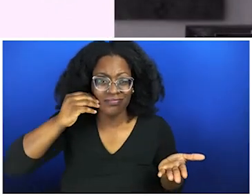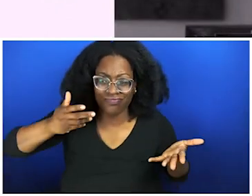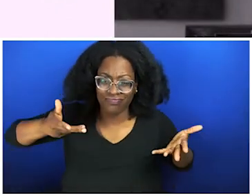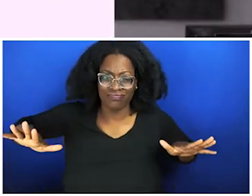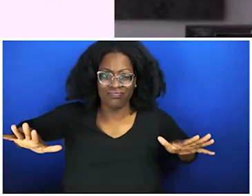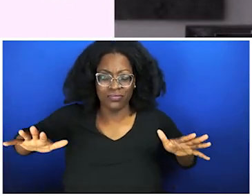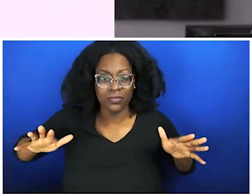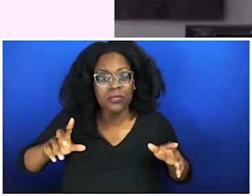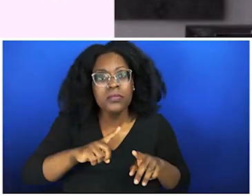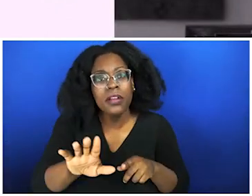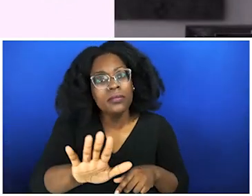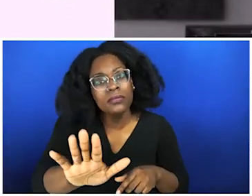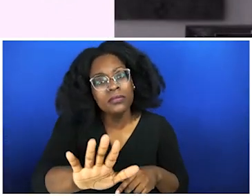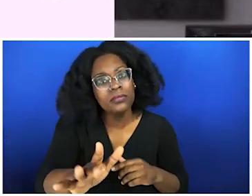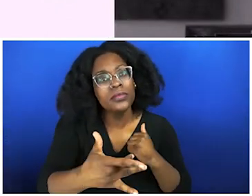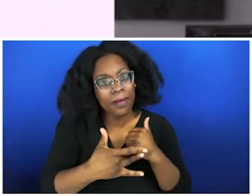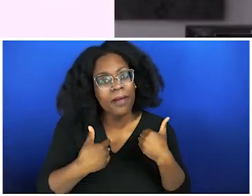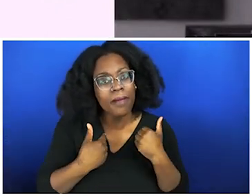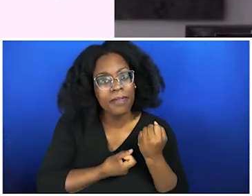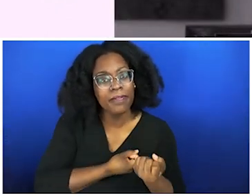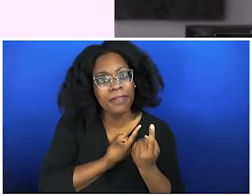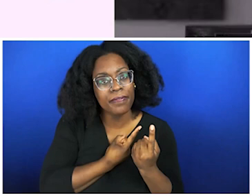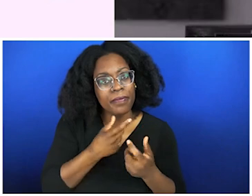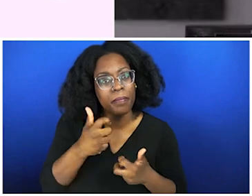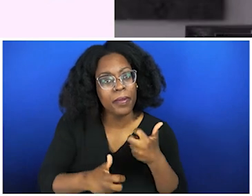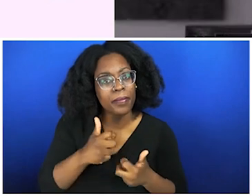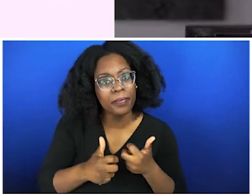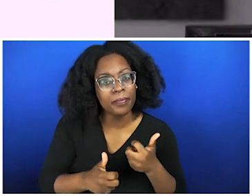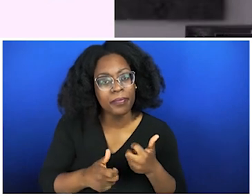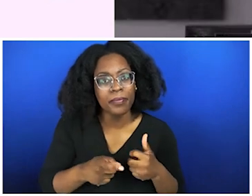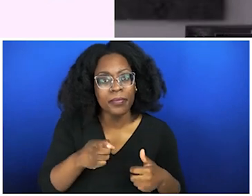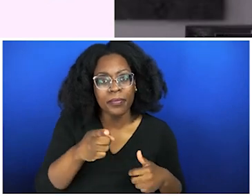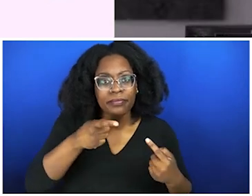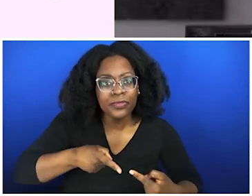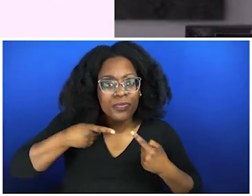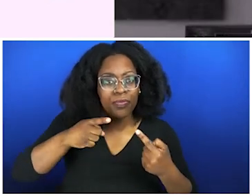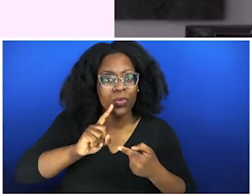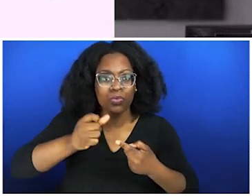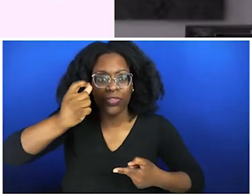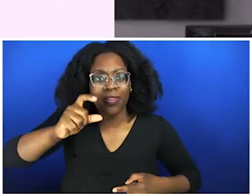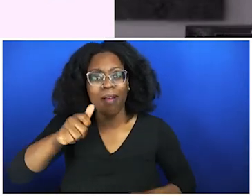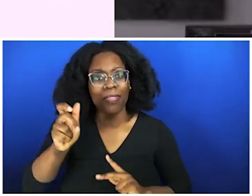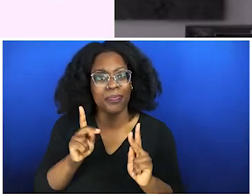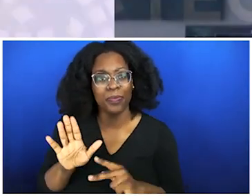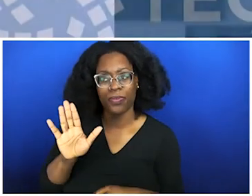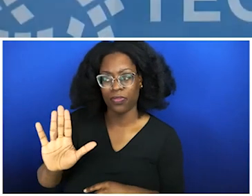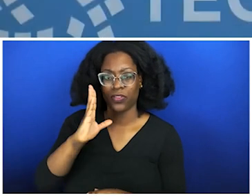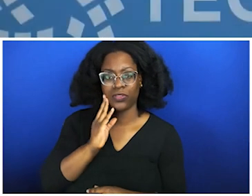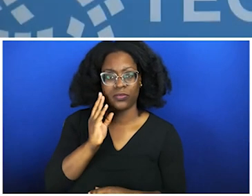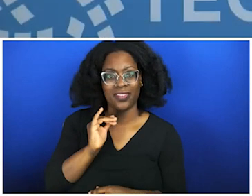and understand their experience, is all a part of intergenerational trauma. Because, listen, if us as oppressed people, we inherited all this trauma from our great, great greats